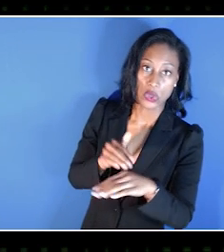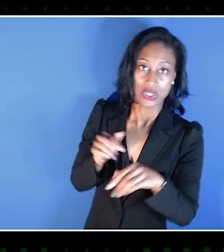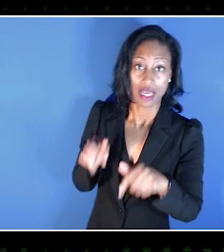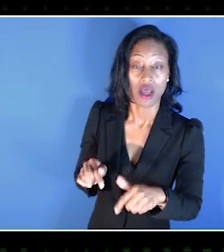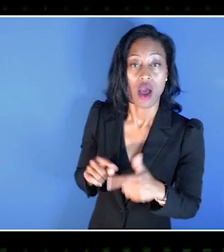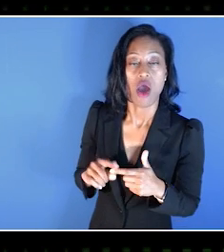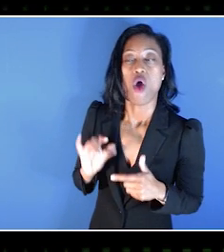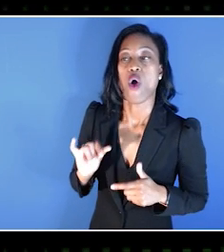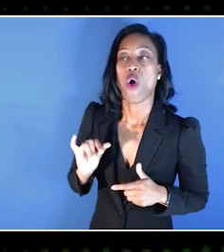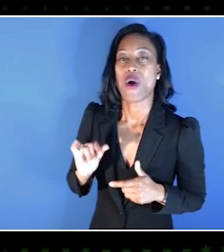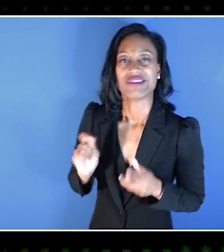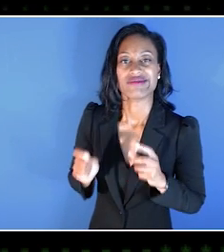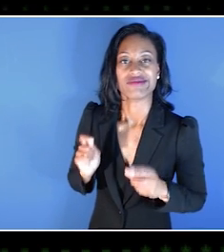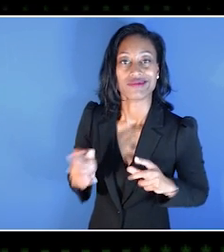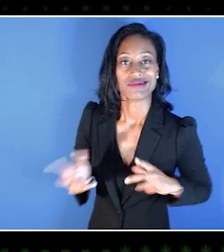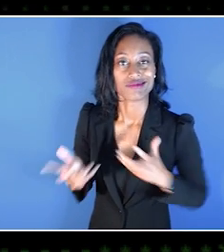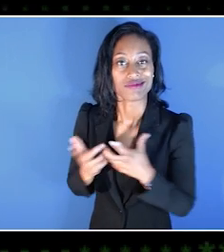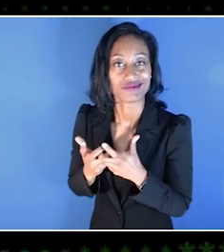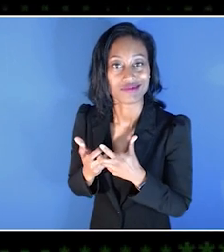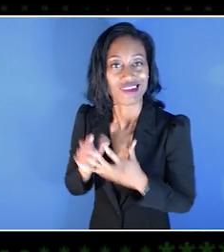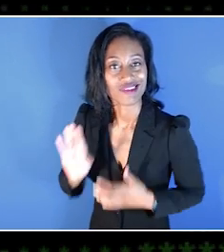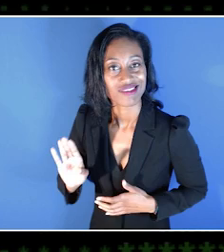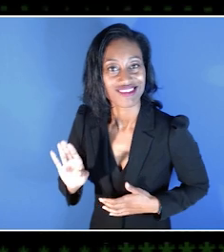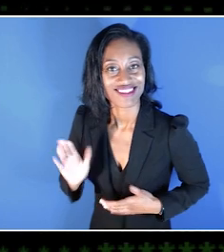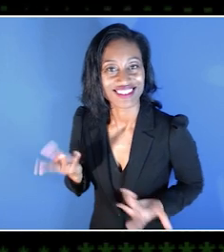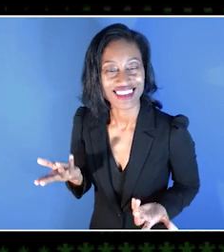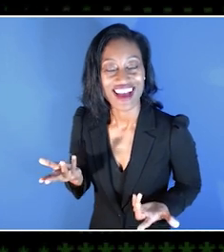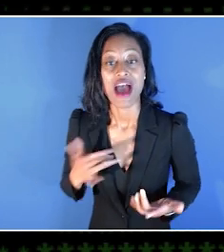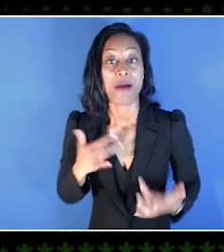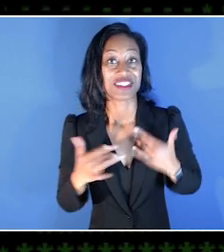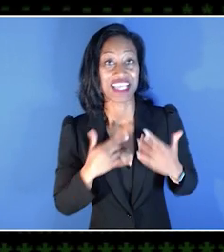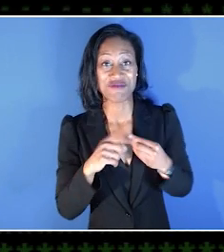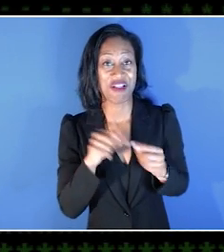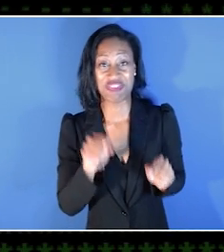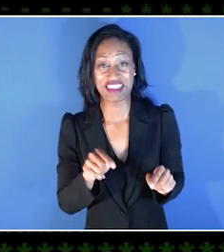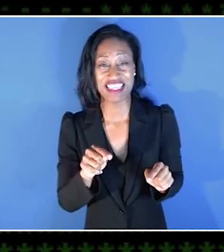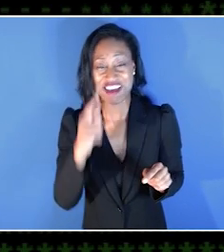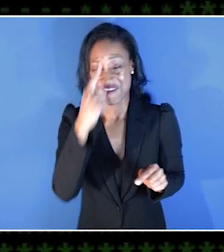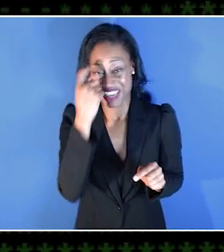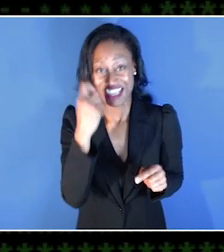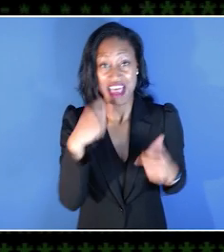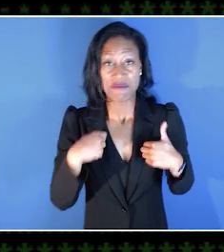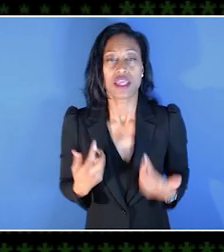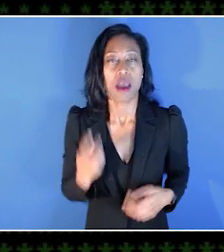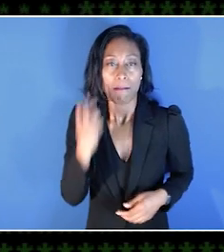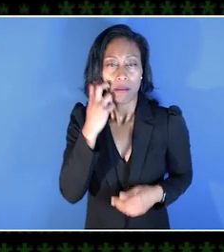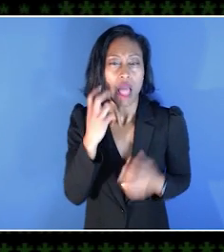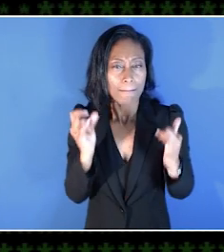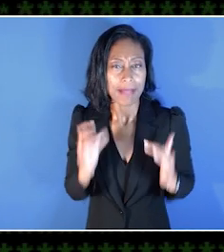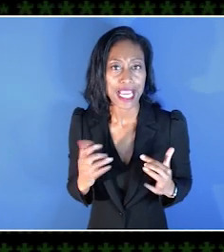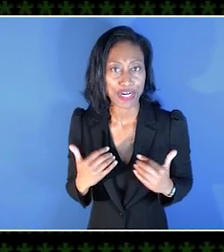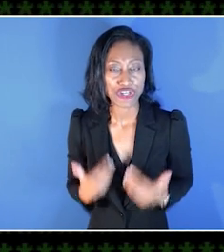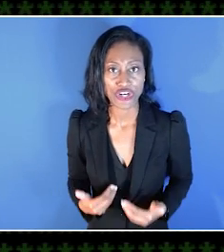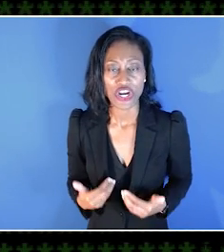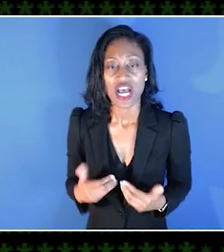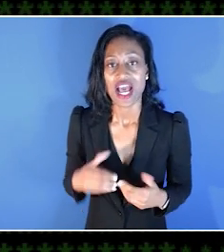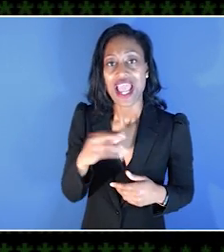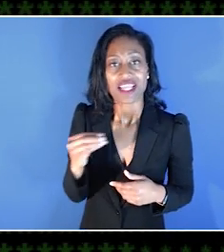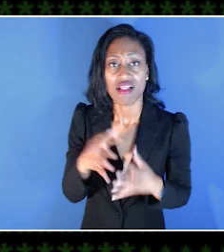So you want the game to be able to cater for different needs. I get so excited about it because this is something that as a blind player, there are a lot of games